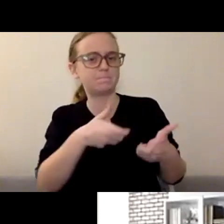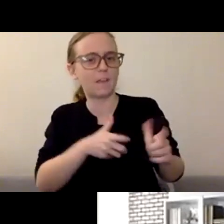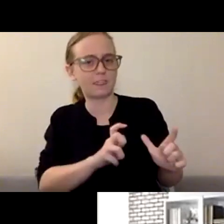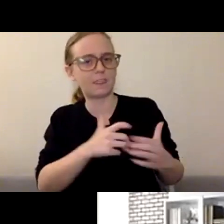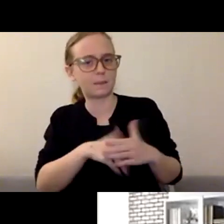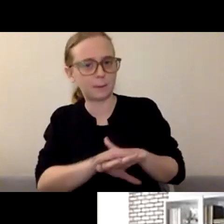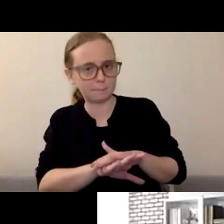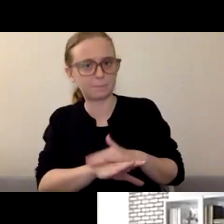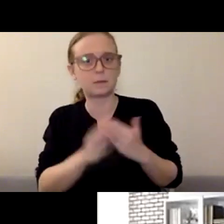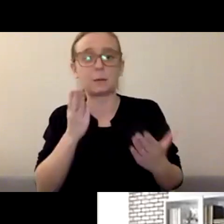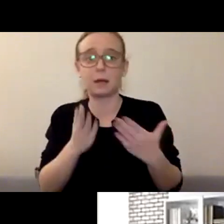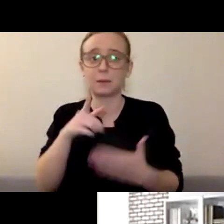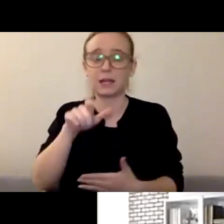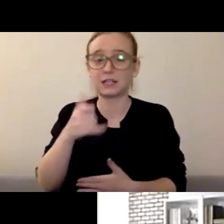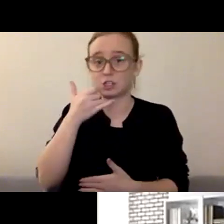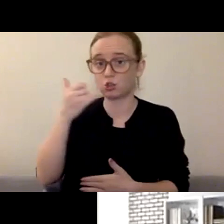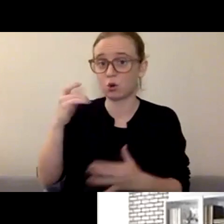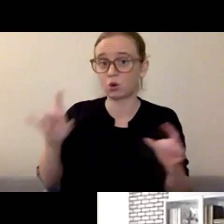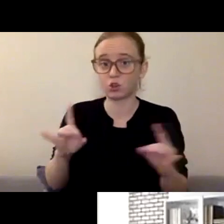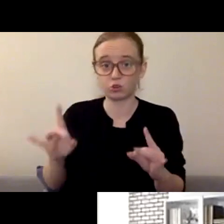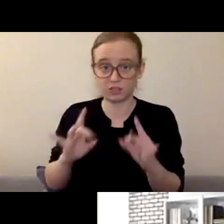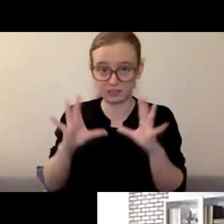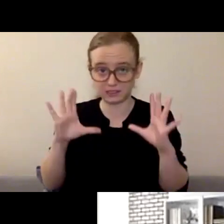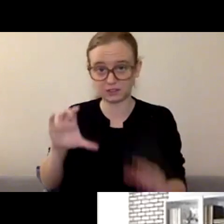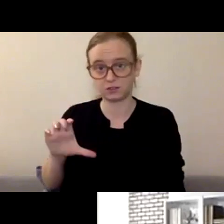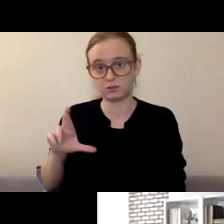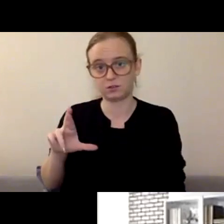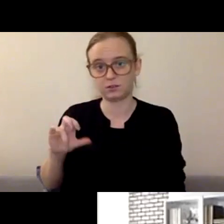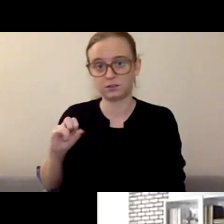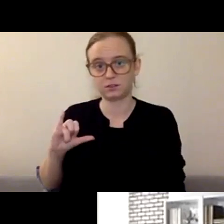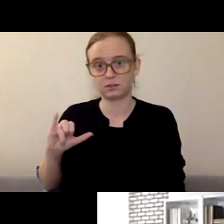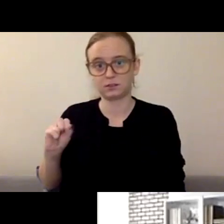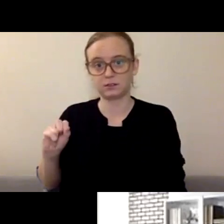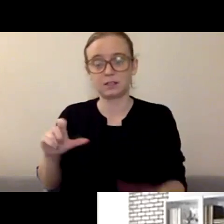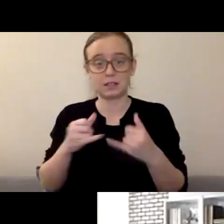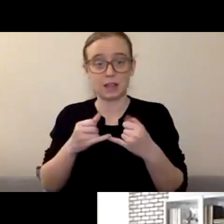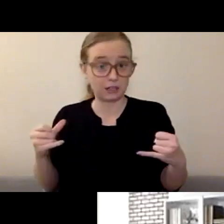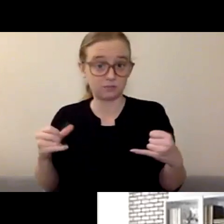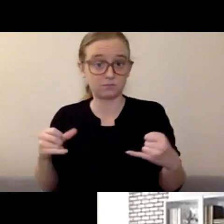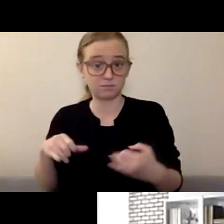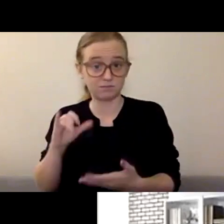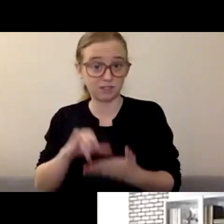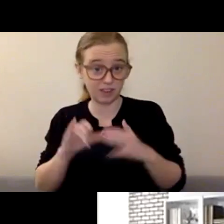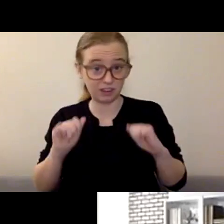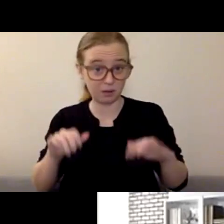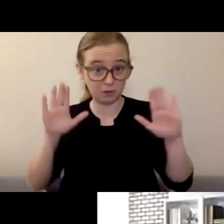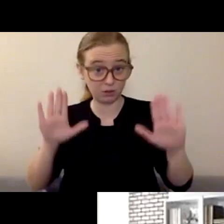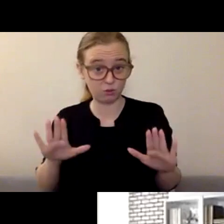Honestly, the crisis link can be a great option. "Maybe I need to come in and see my doctor. Or I'm not connected to any doctor.